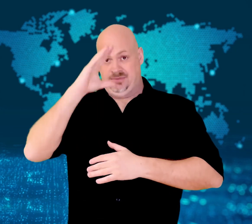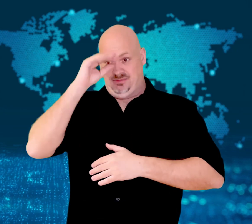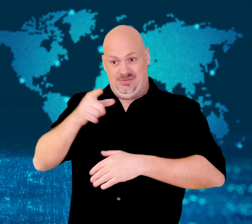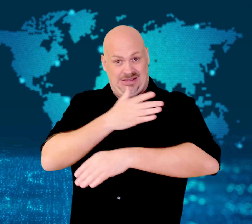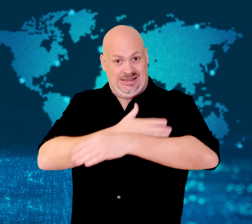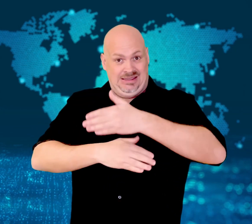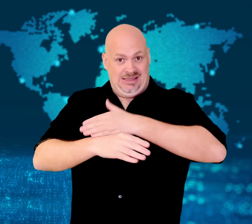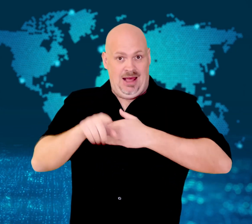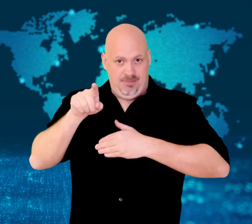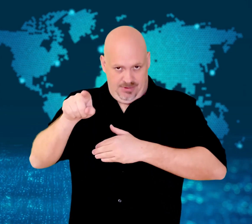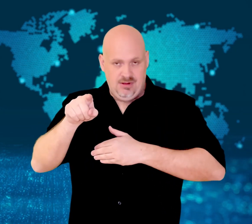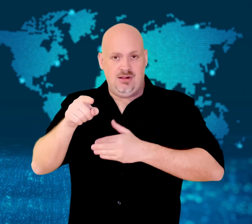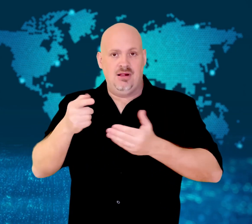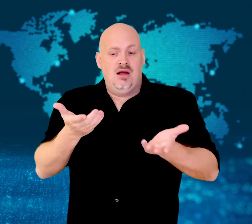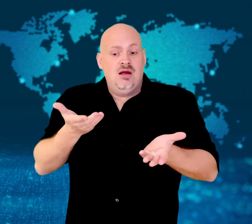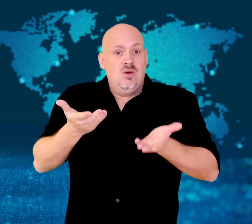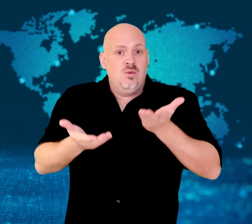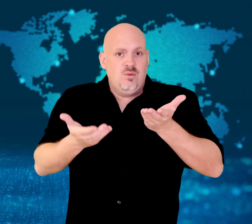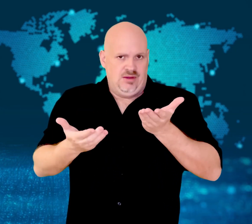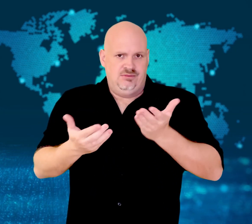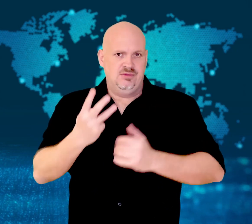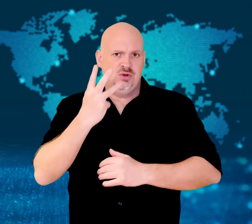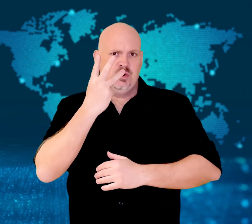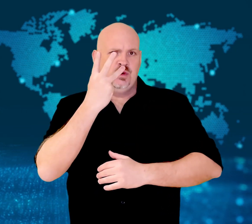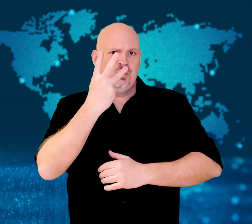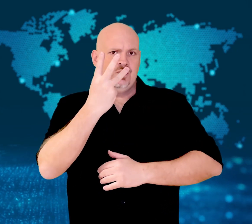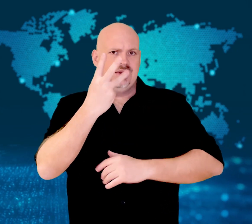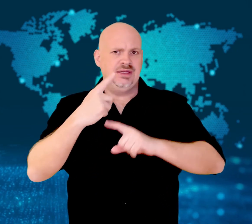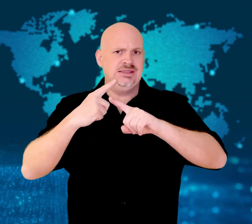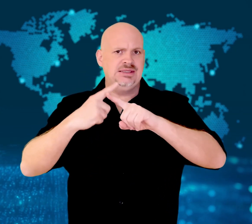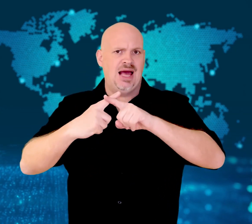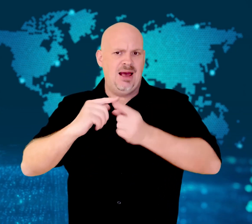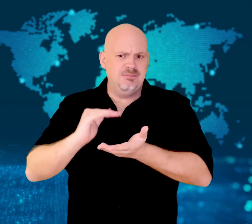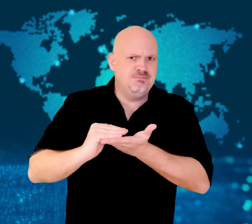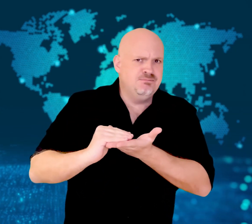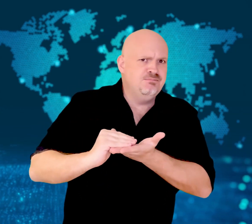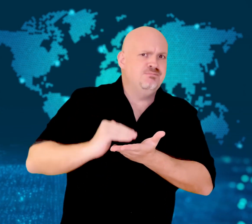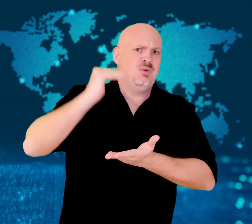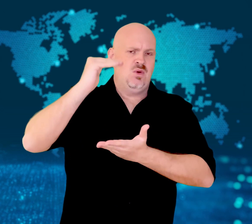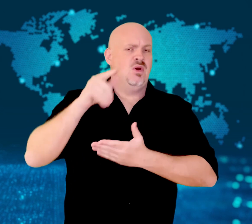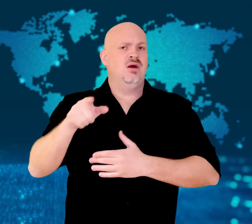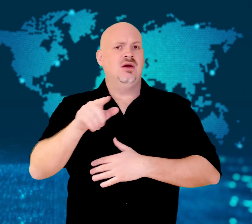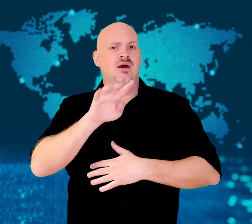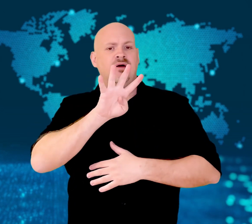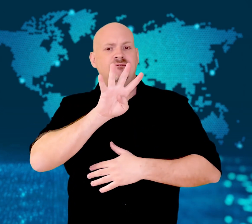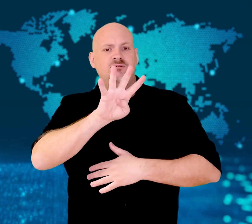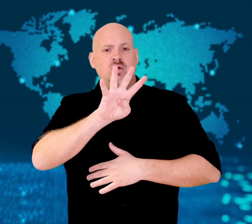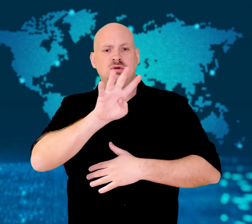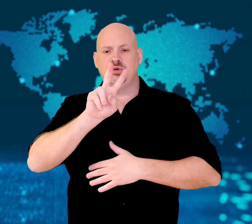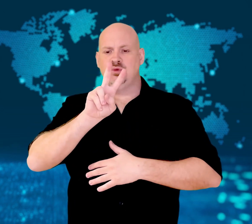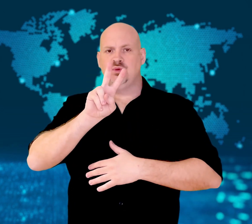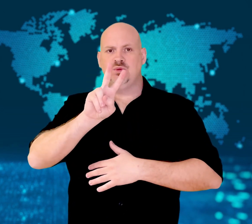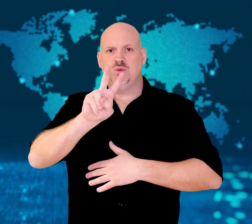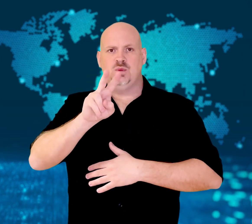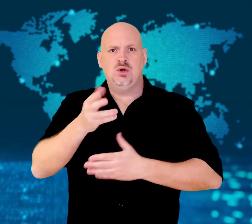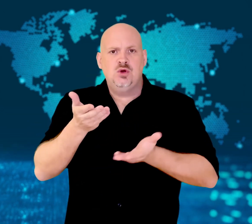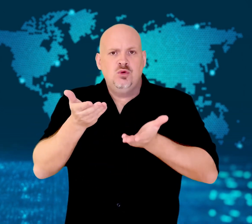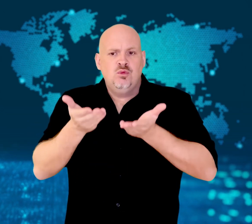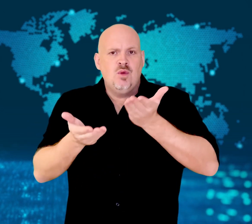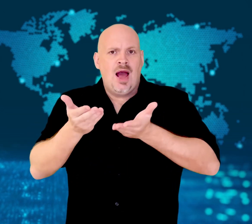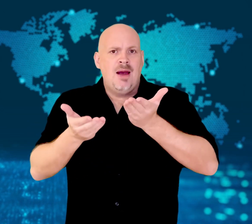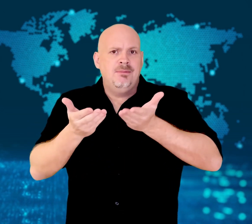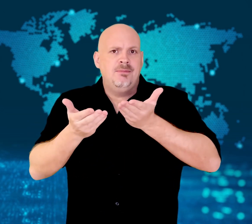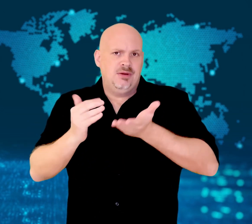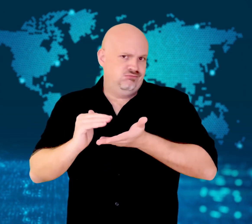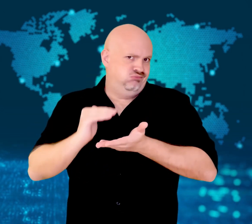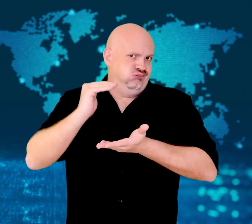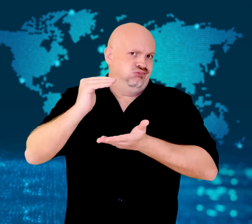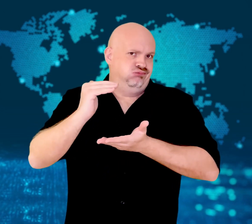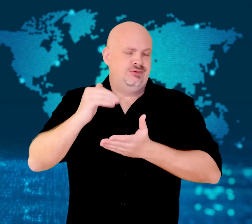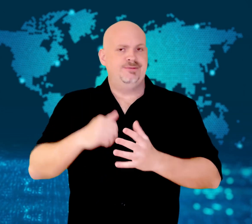as he was found with over 42 grams.